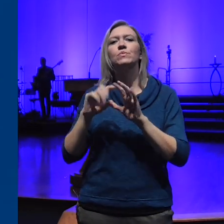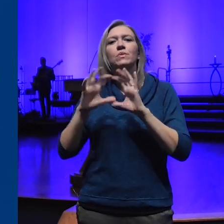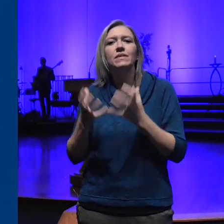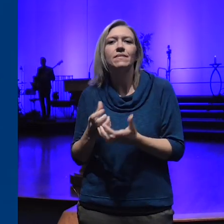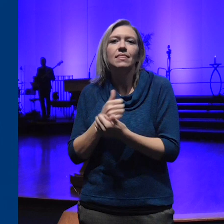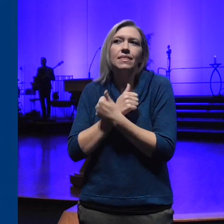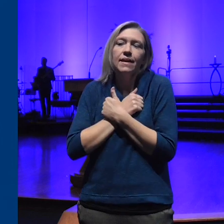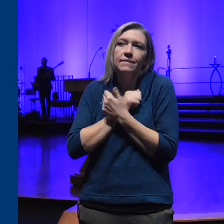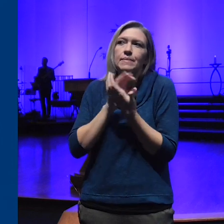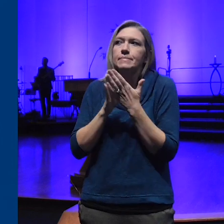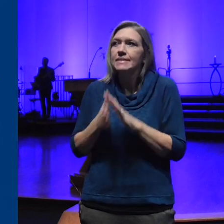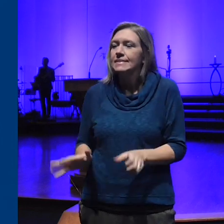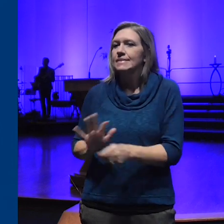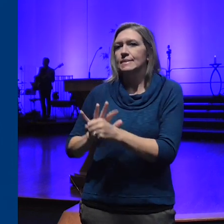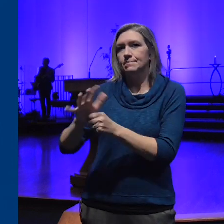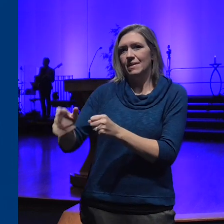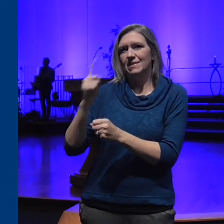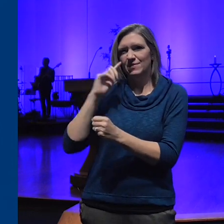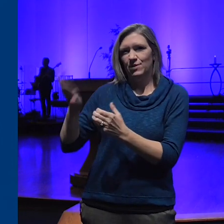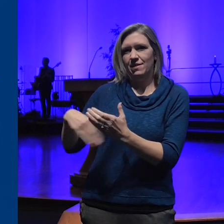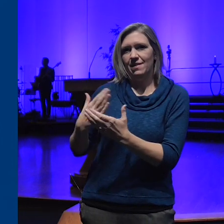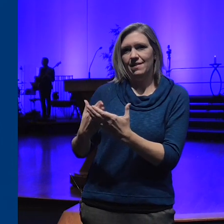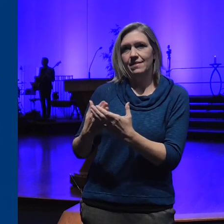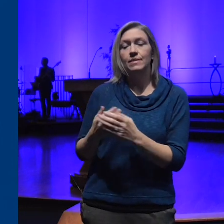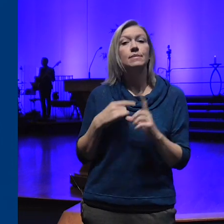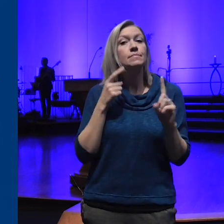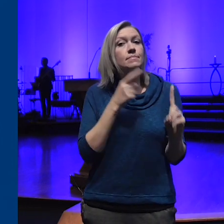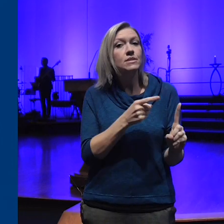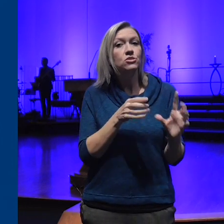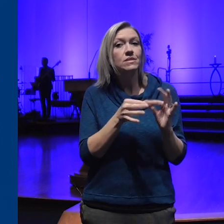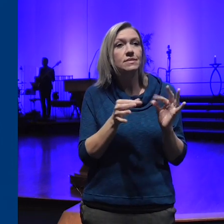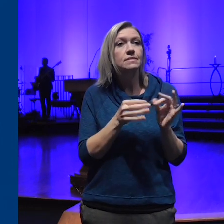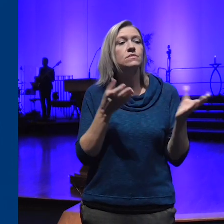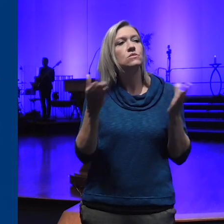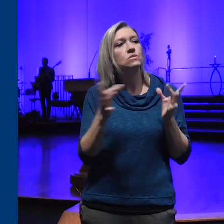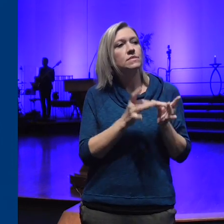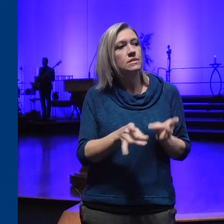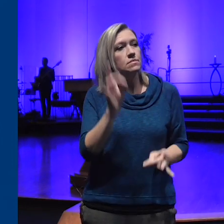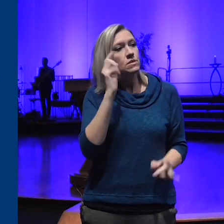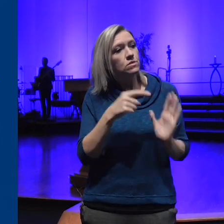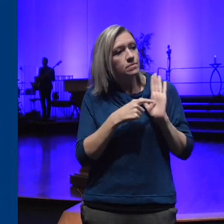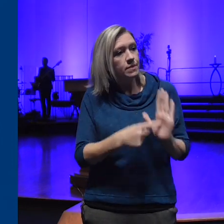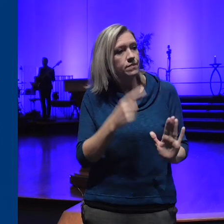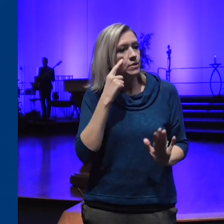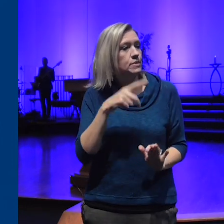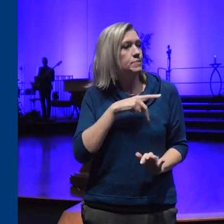peace and abundance for all our mission to serve as a spiritual Beacon for personal empowerment